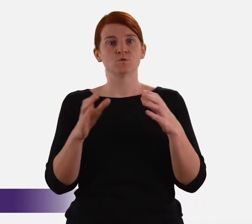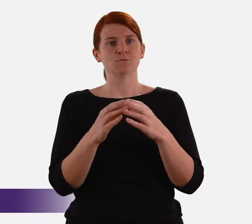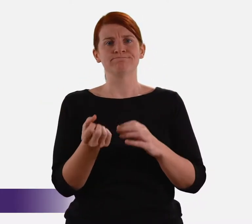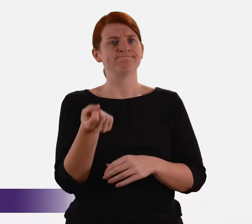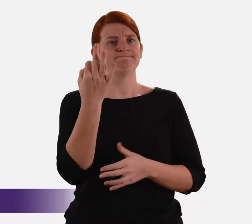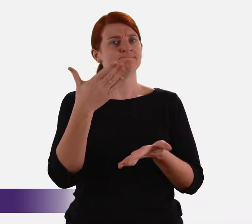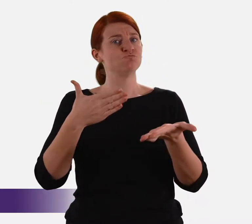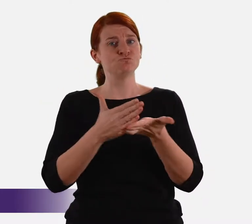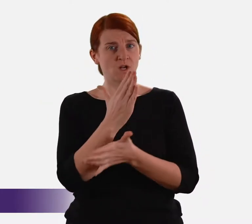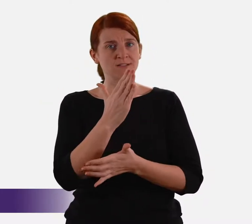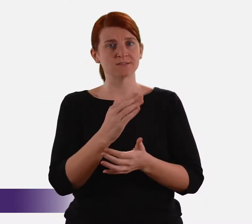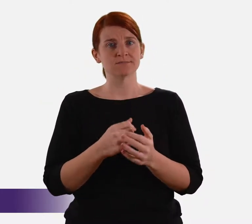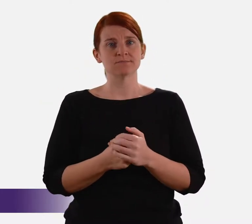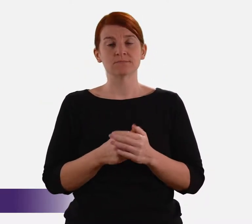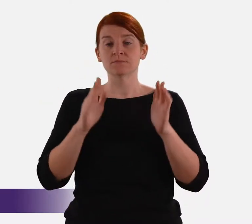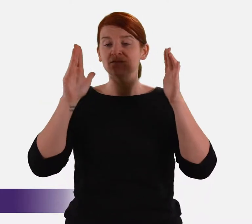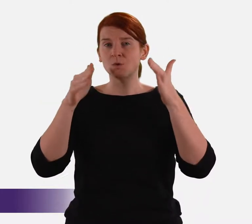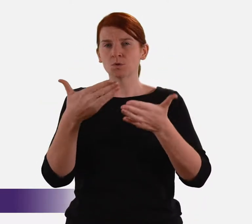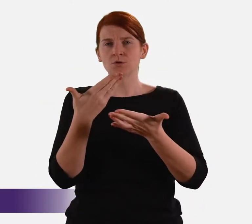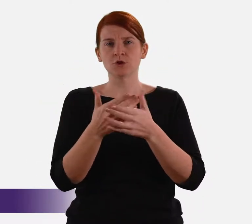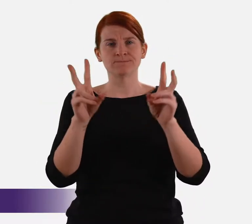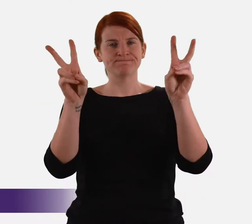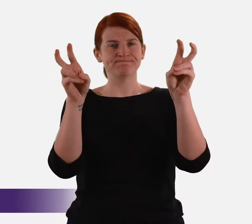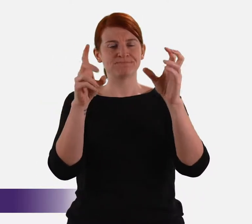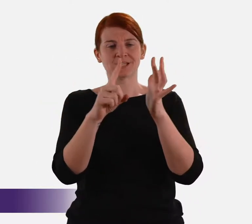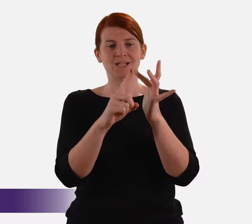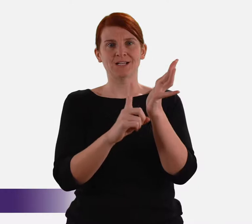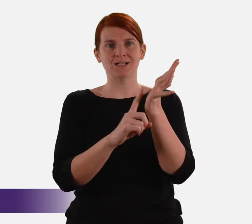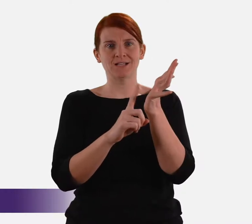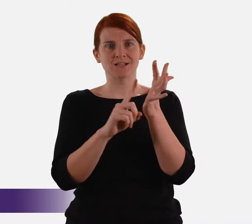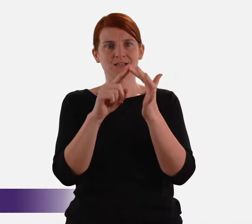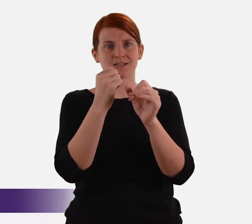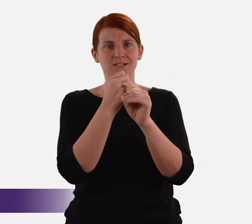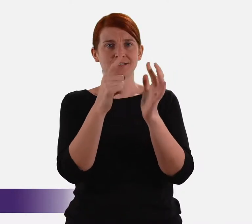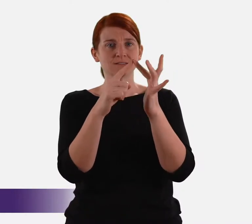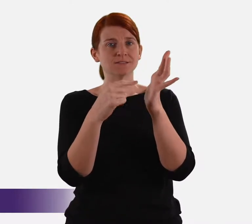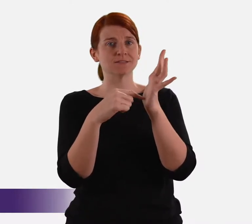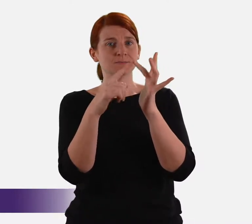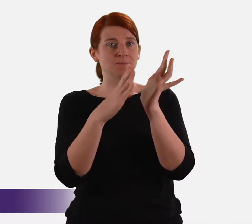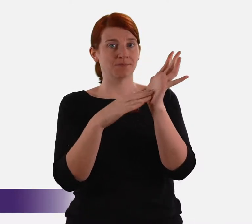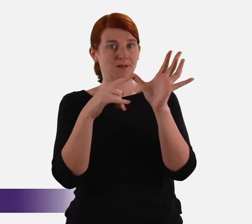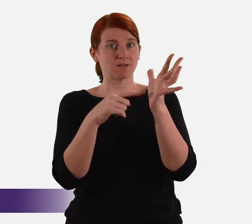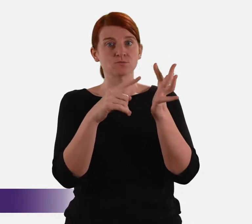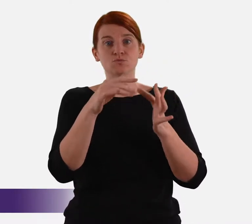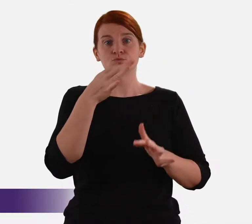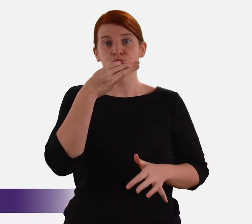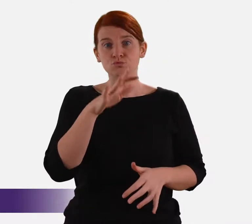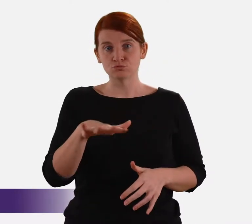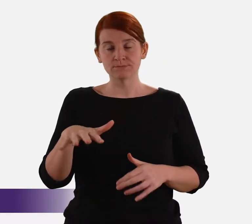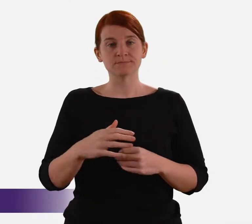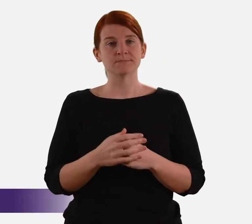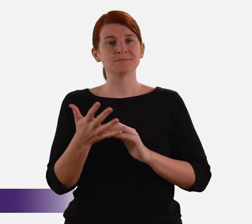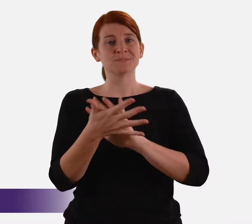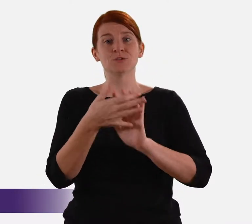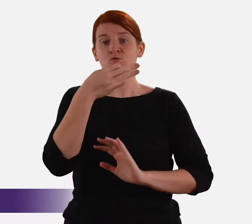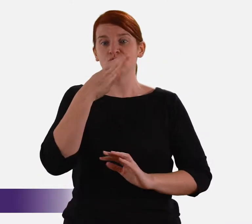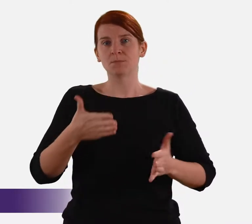on the lack of rights enjoyed by a group then described as illegitimate children – that is,